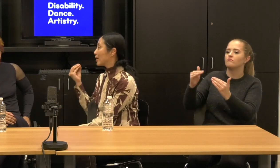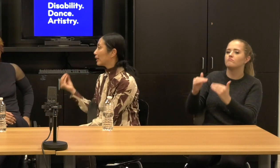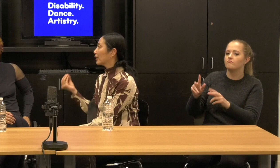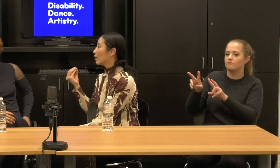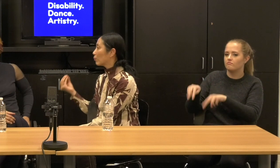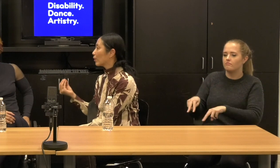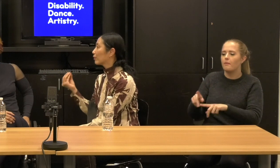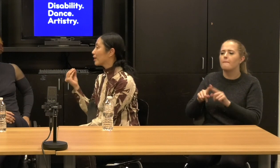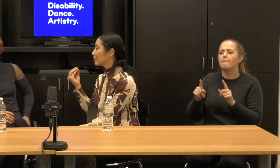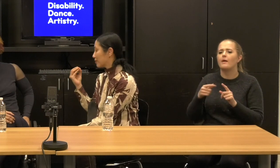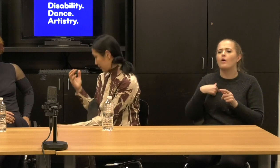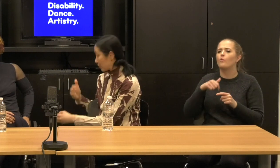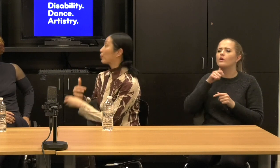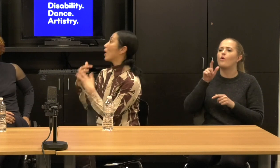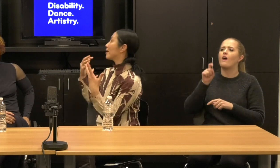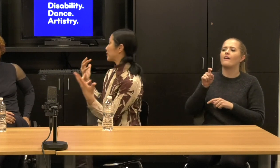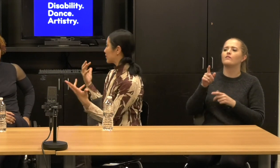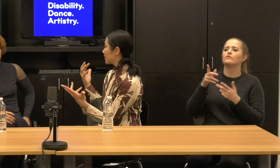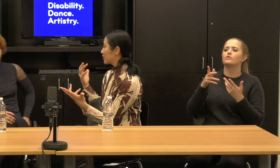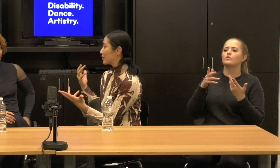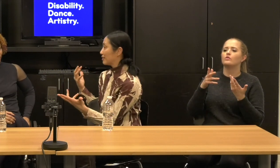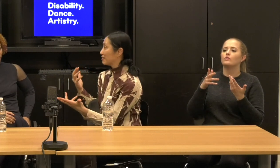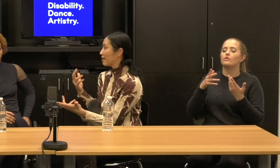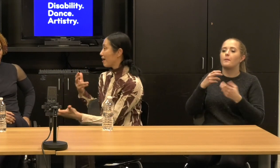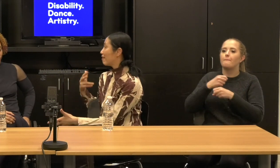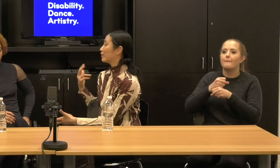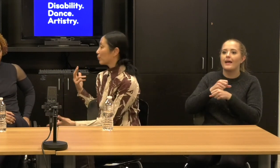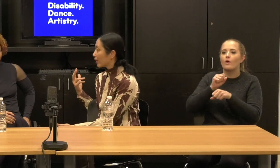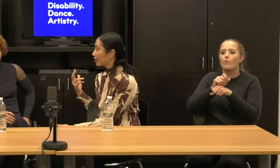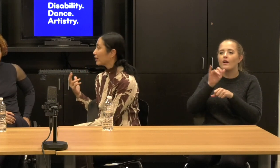making a work that surprises us in every way.